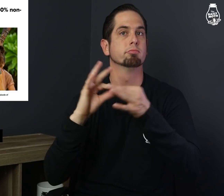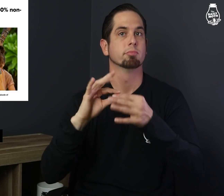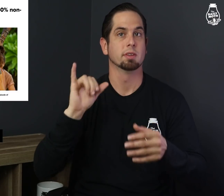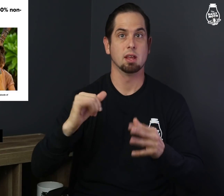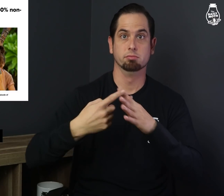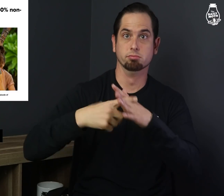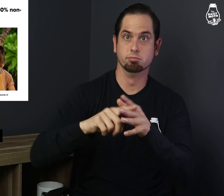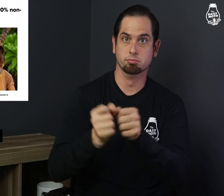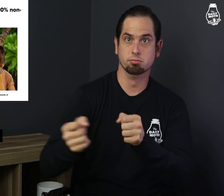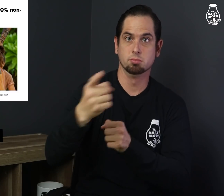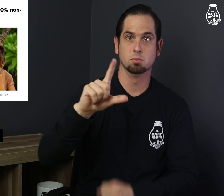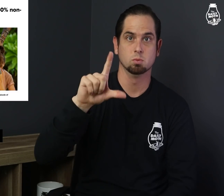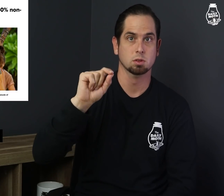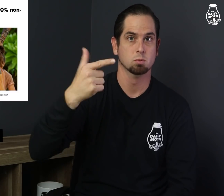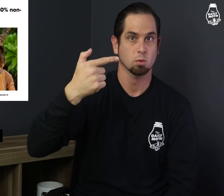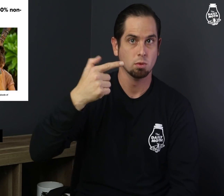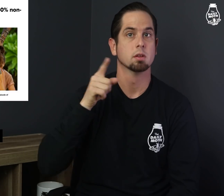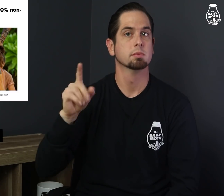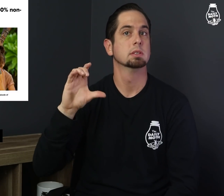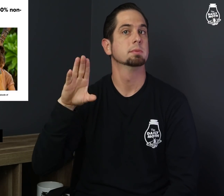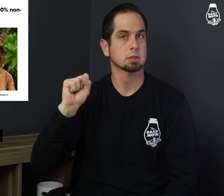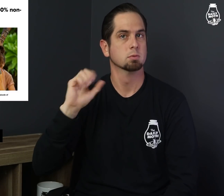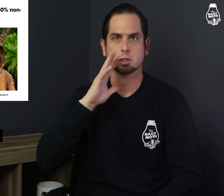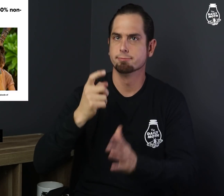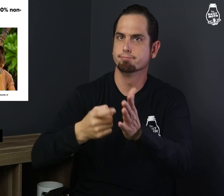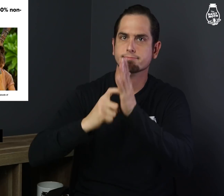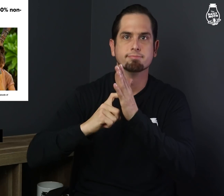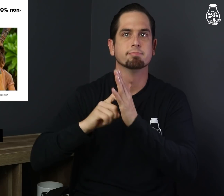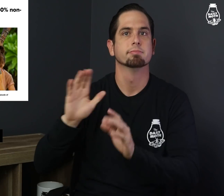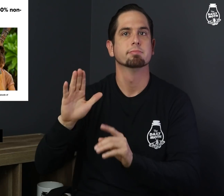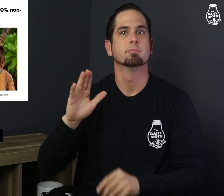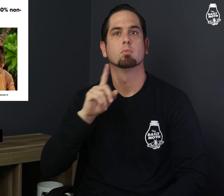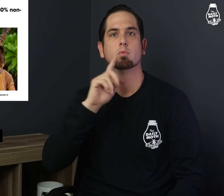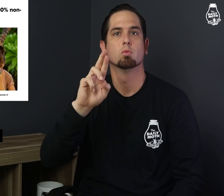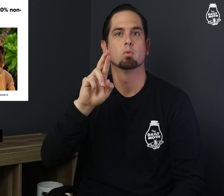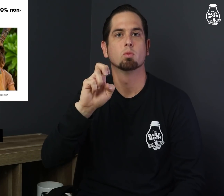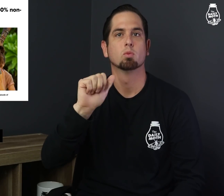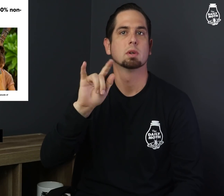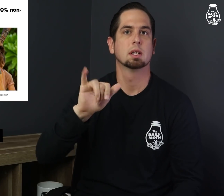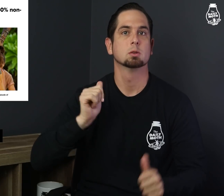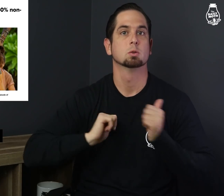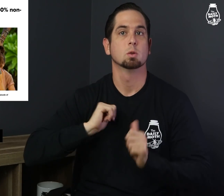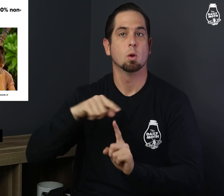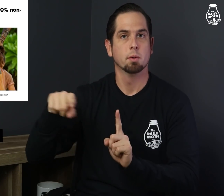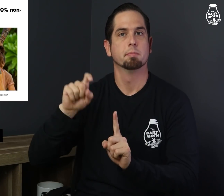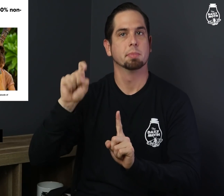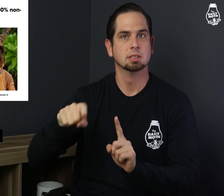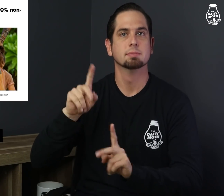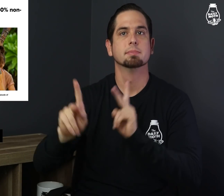said beginning in 2021, it will require that its reality shows